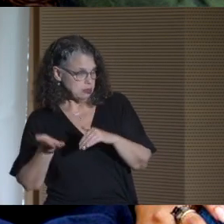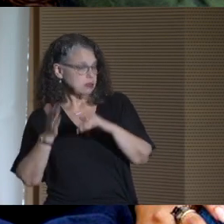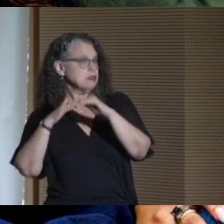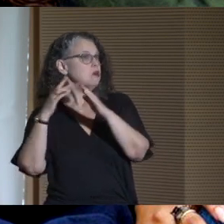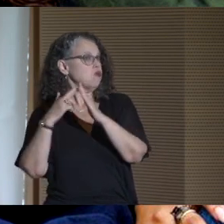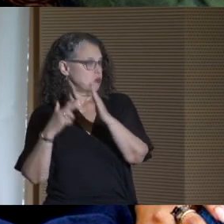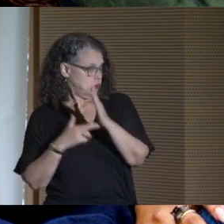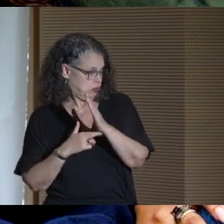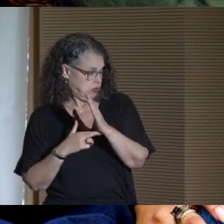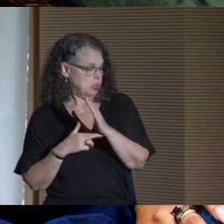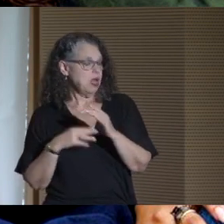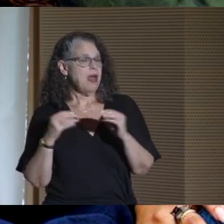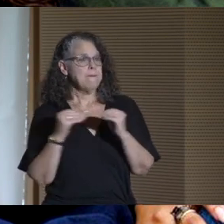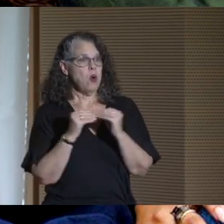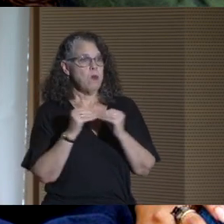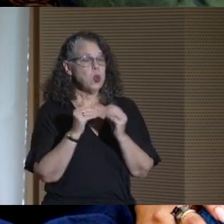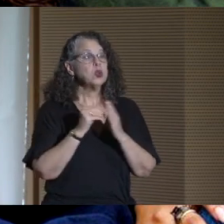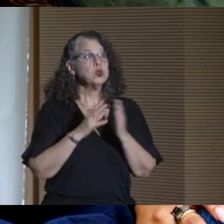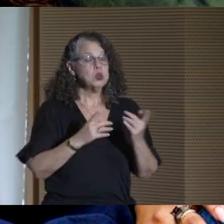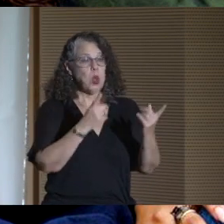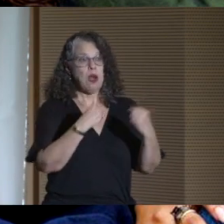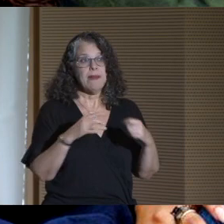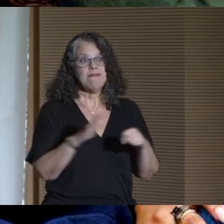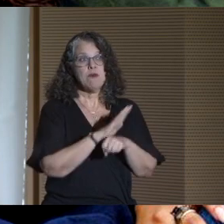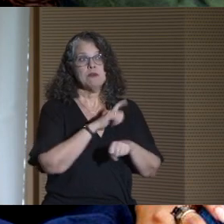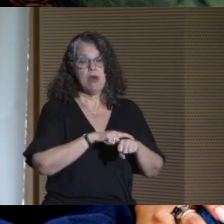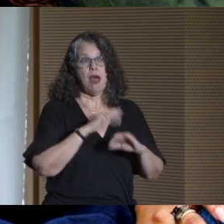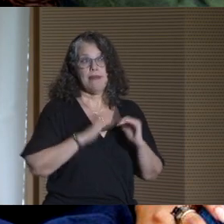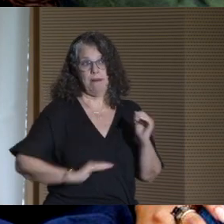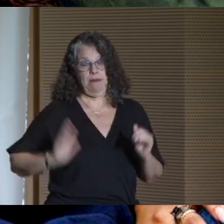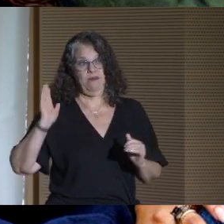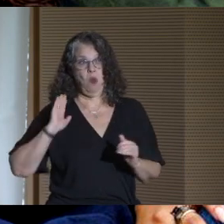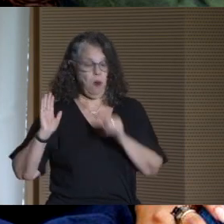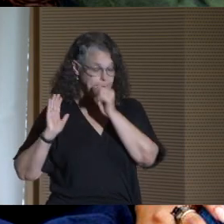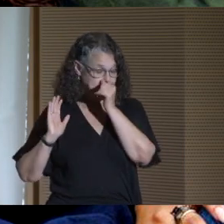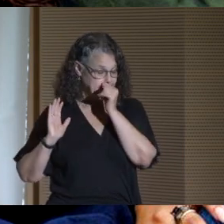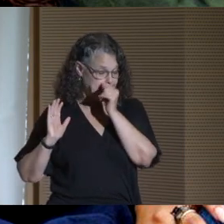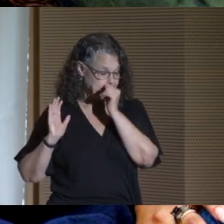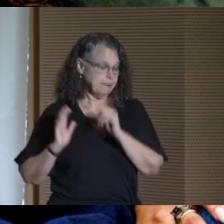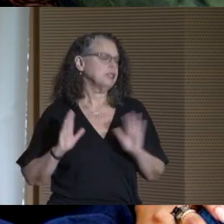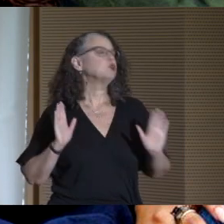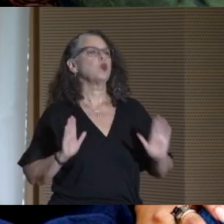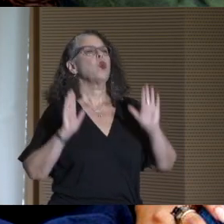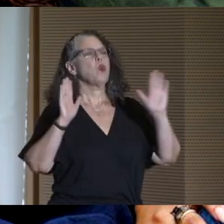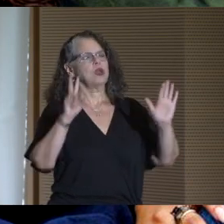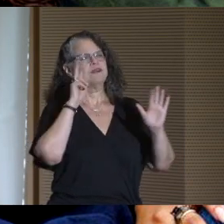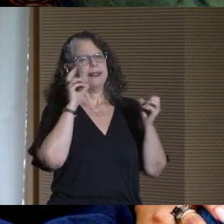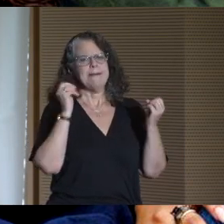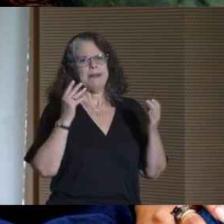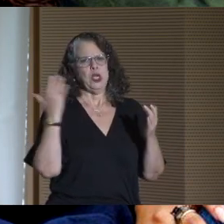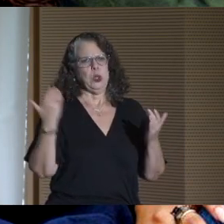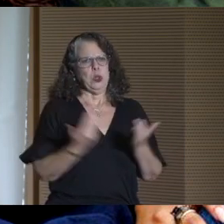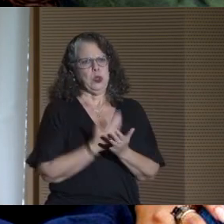And more of our students are attending full-time than ever. It is wonderful to see so many new faces